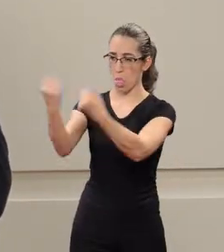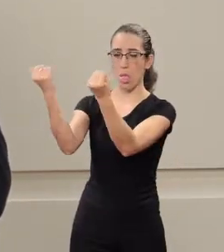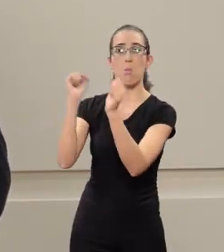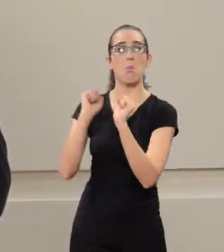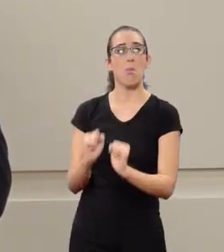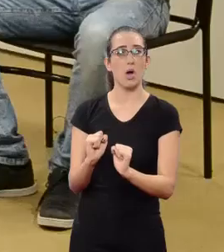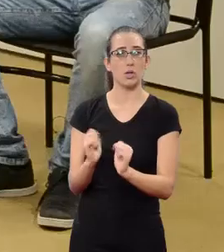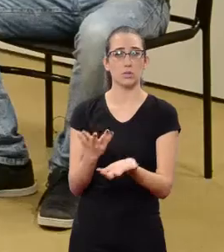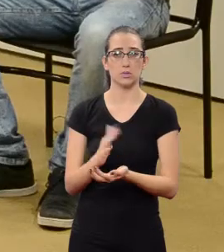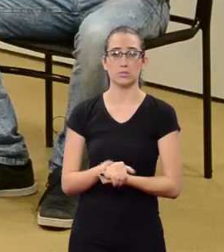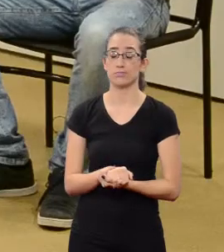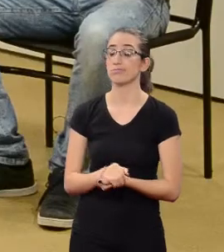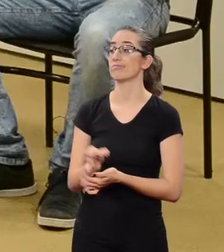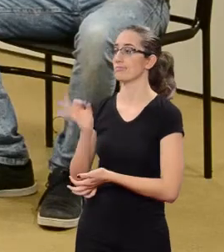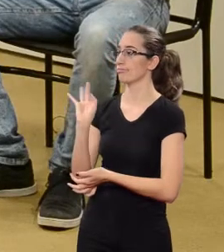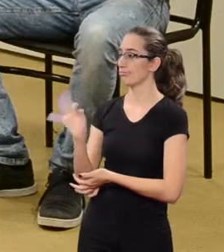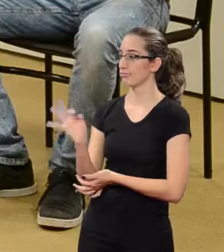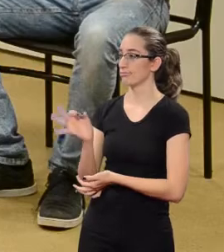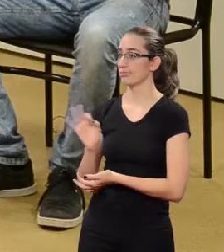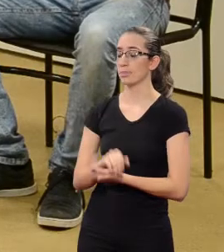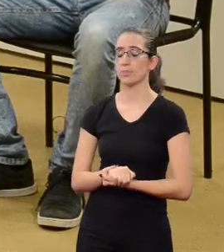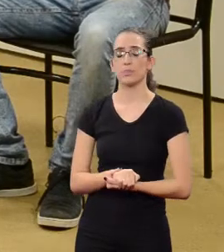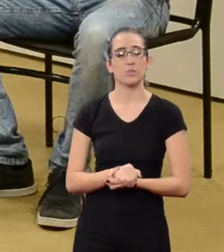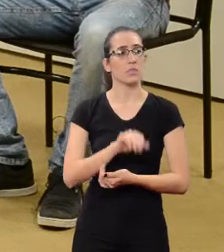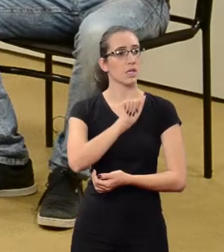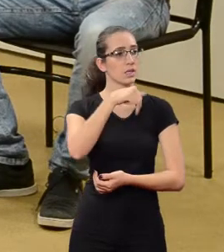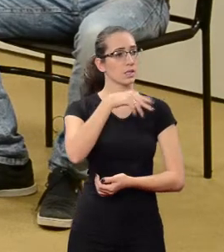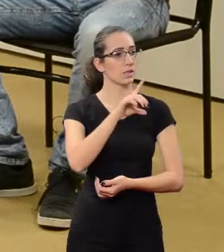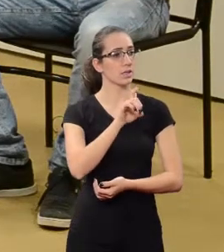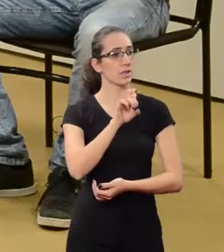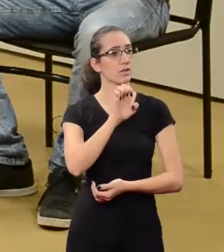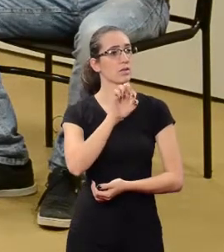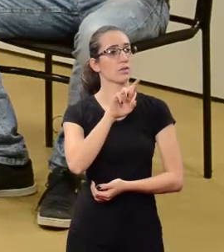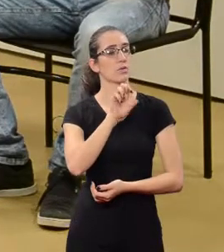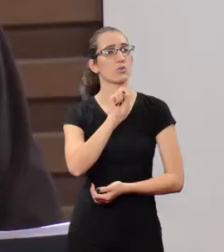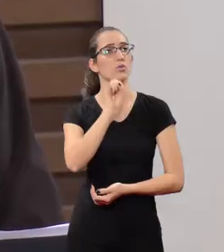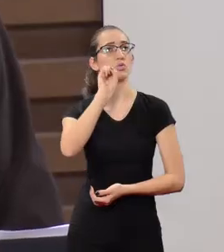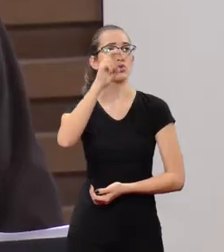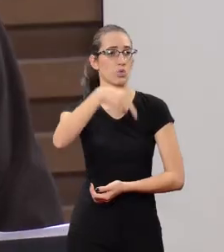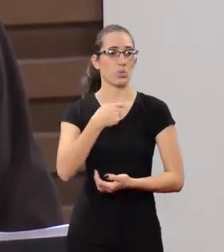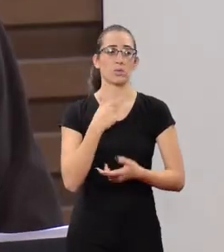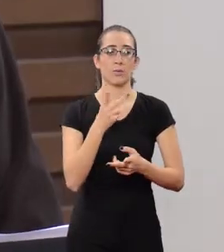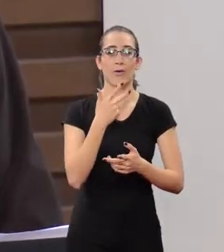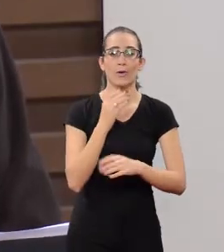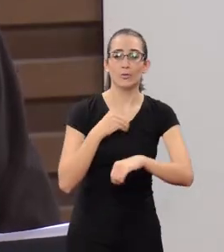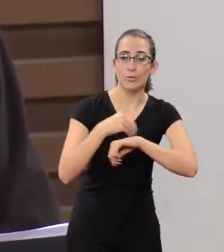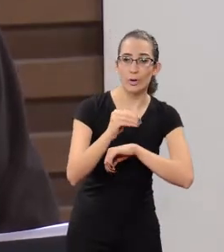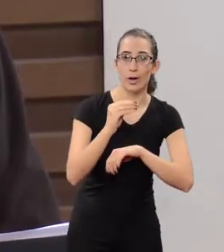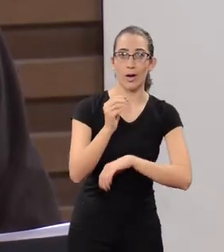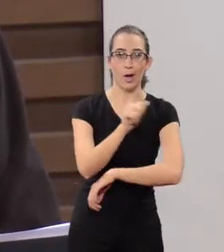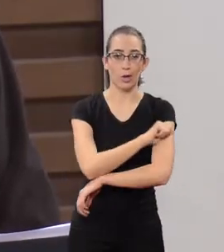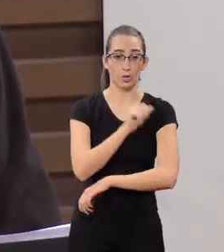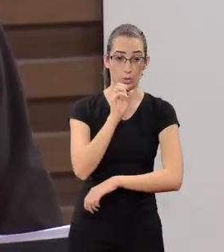And Anderson, I always tell my students if you want to emit an opinion in a social network,